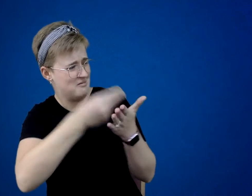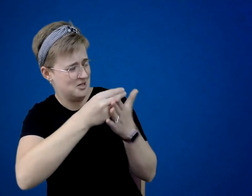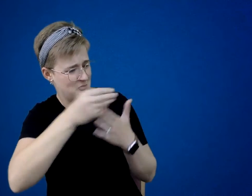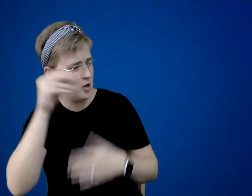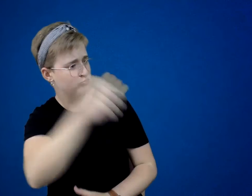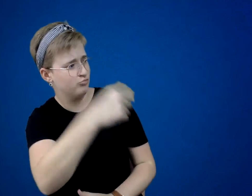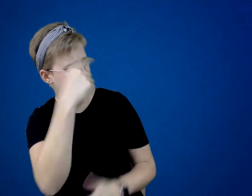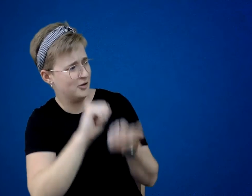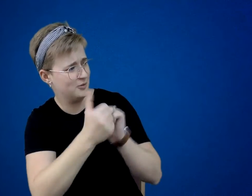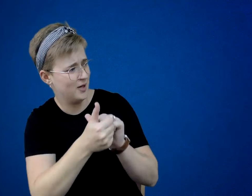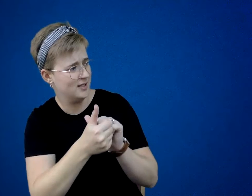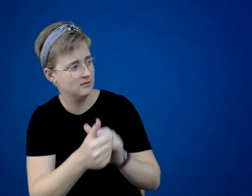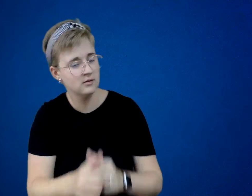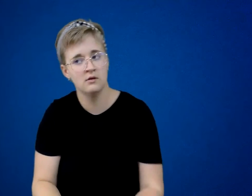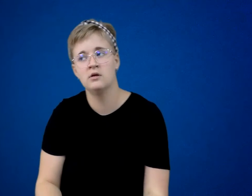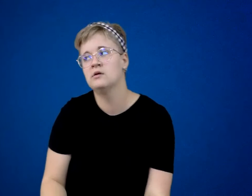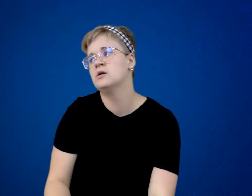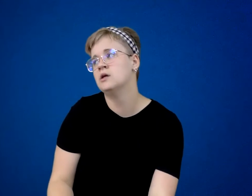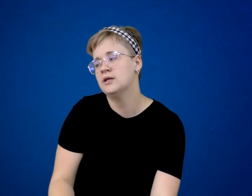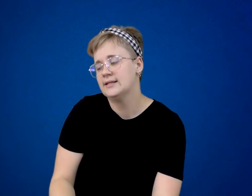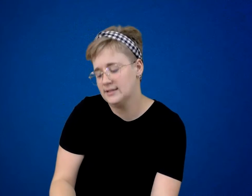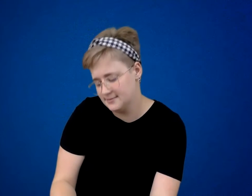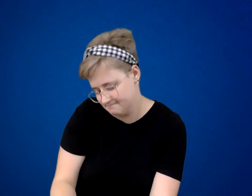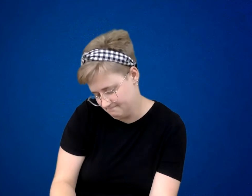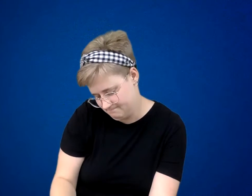Little Willy’s eyes looked to the floor. “Yes, ma’am.”